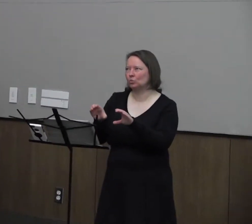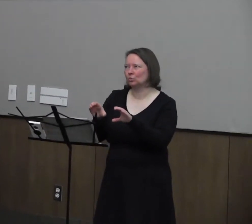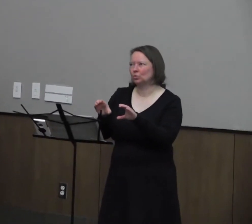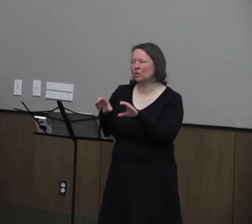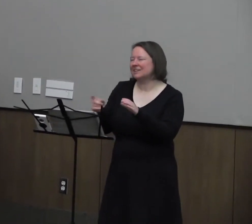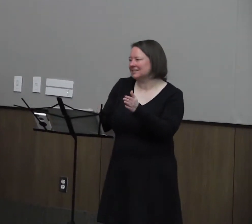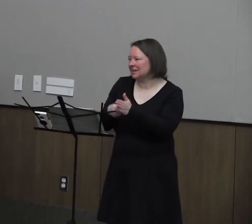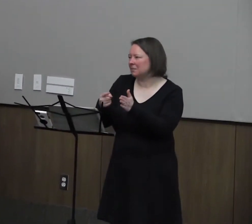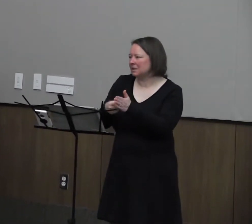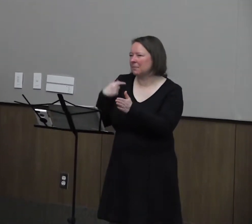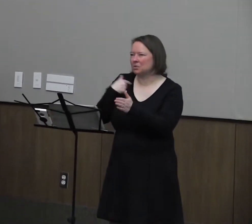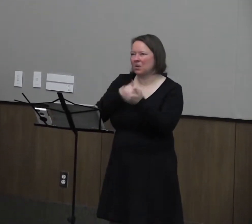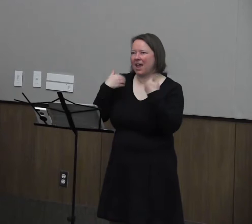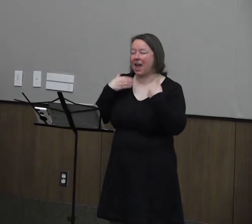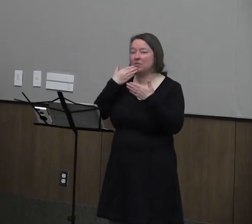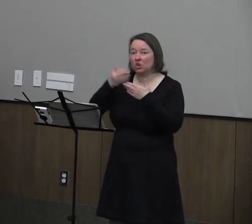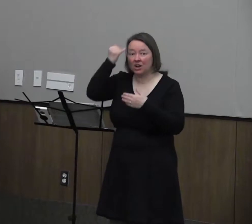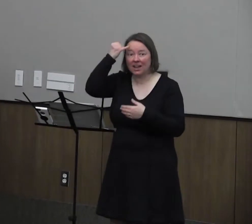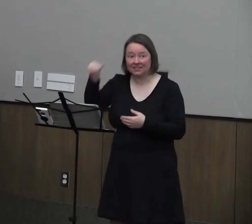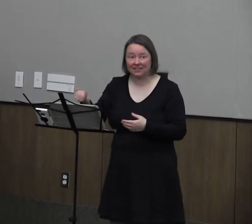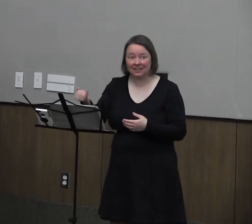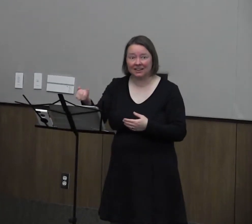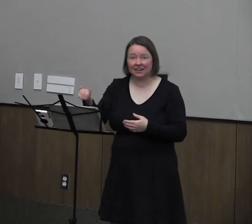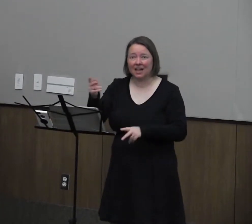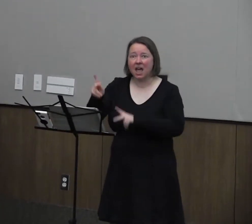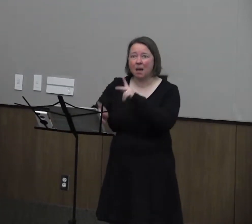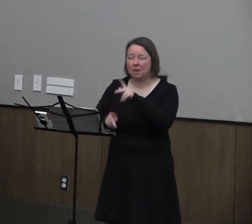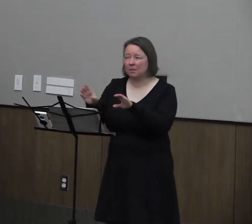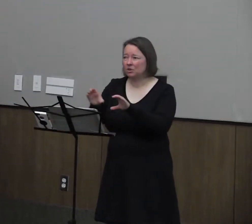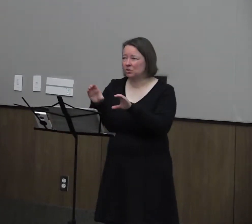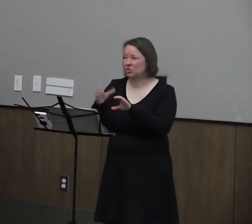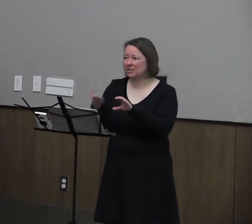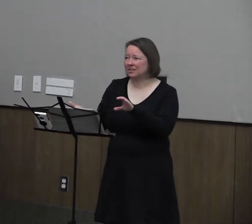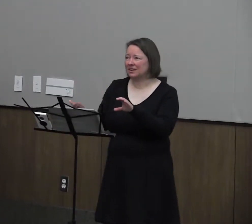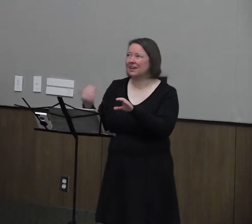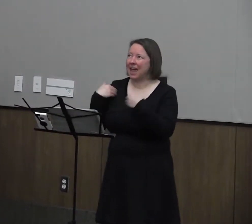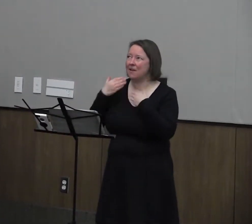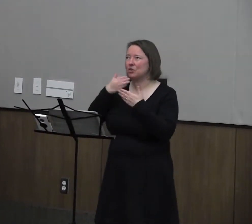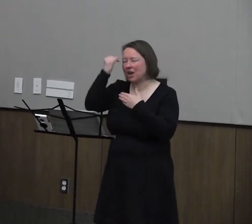Sometimes we have a good idea, and people have been doing the thing we were having the good idea about.